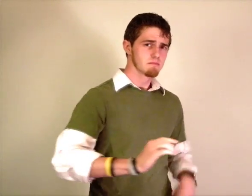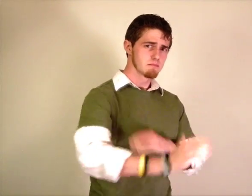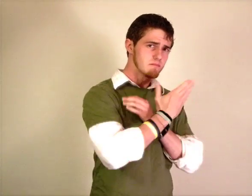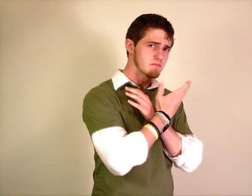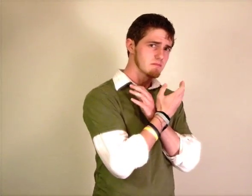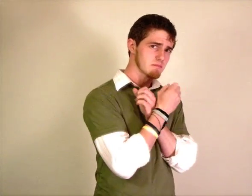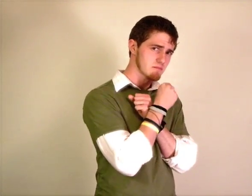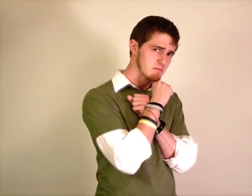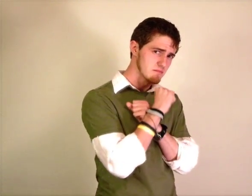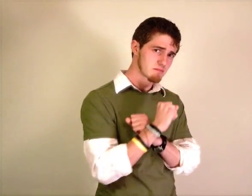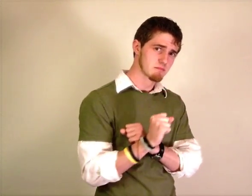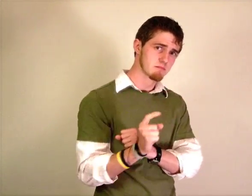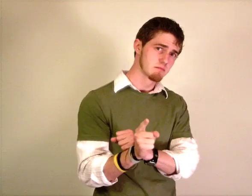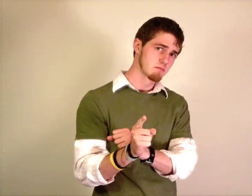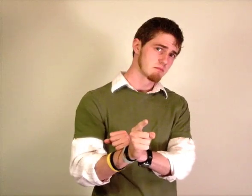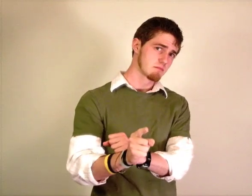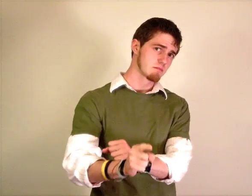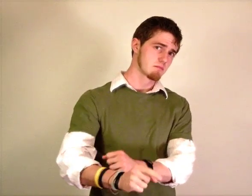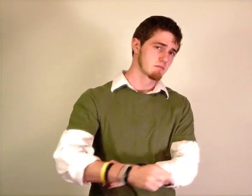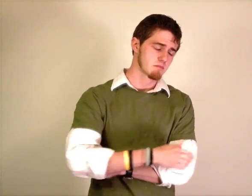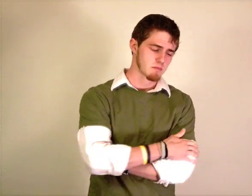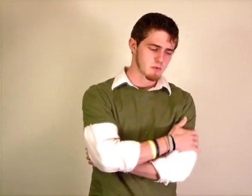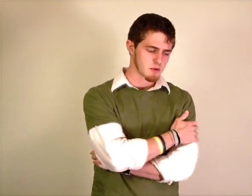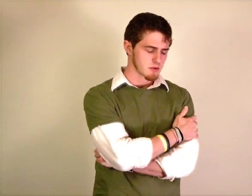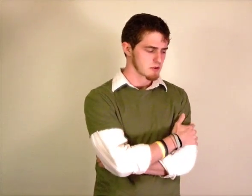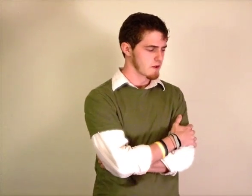You make me love you YOU FORCE-ME LOVE-YOU